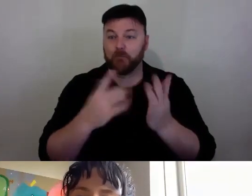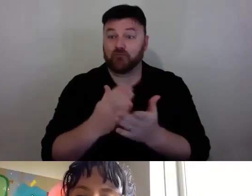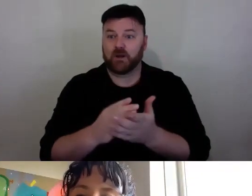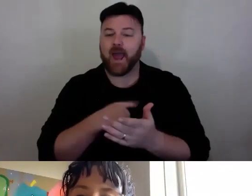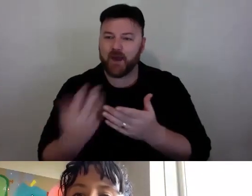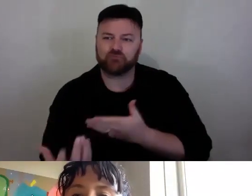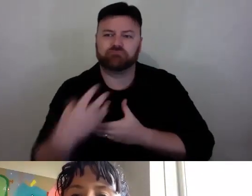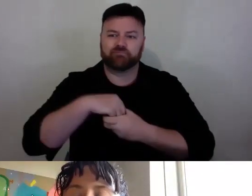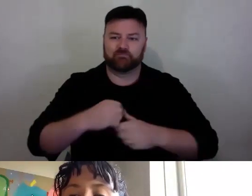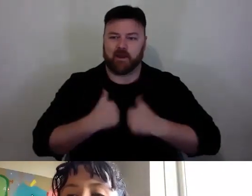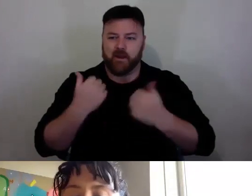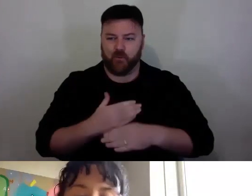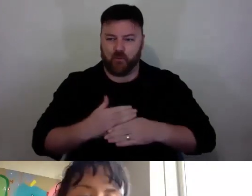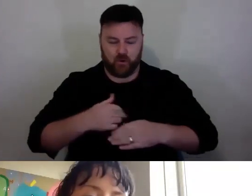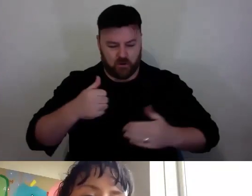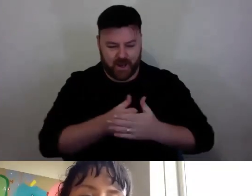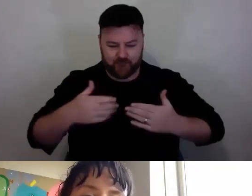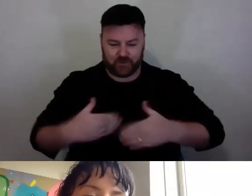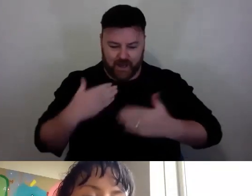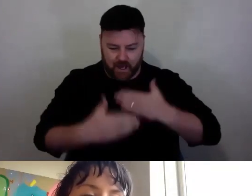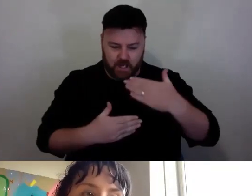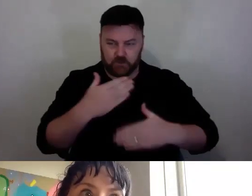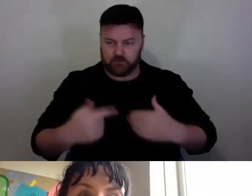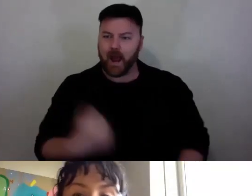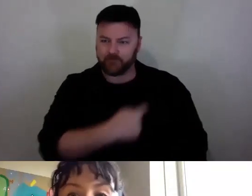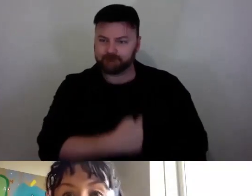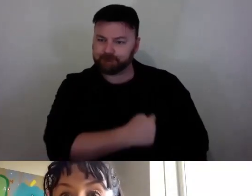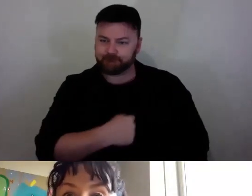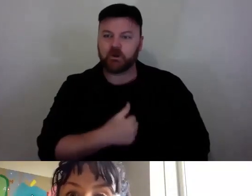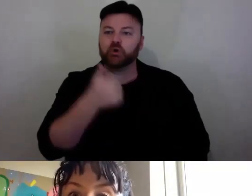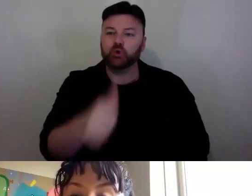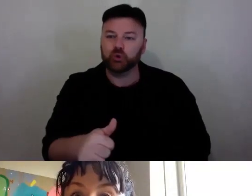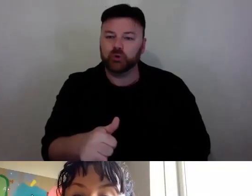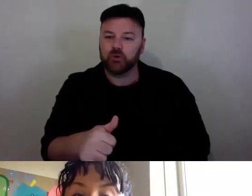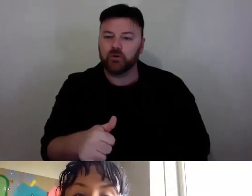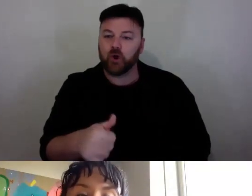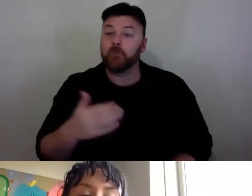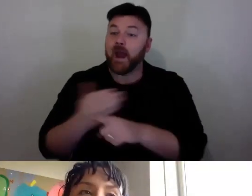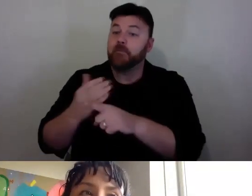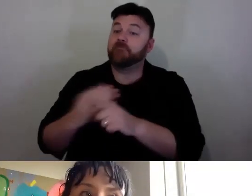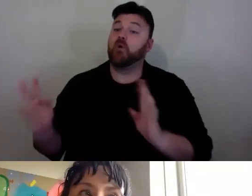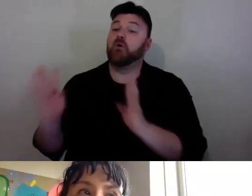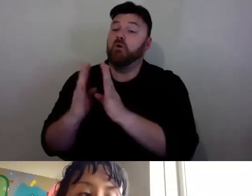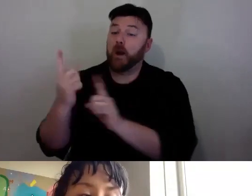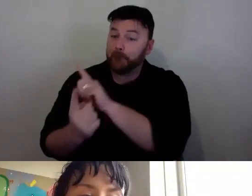practice and you have to - we have to commit to making sure that we go into the Trellow before we have our weekly day together and look at what